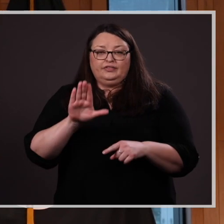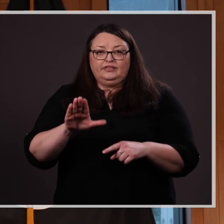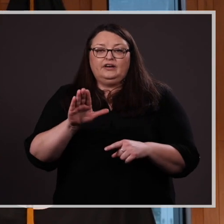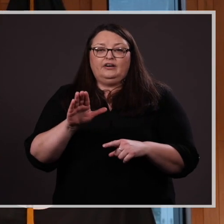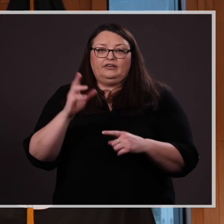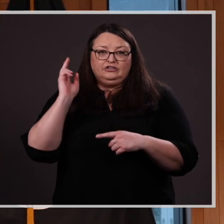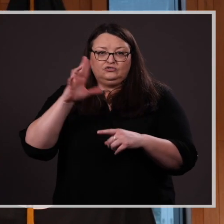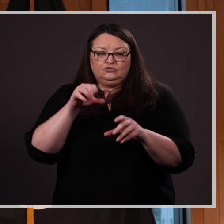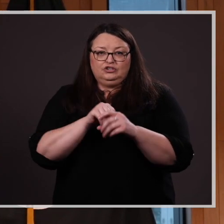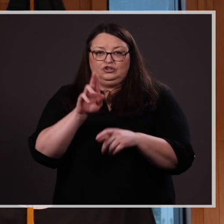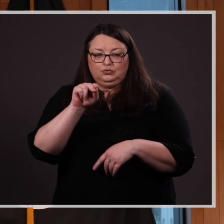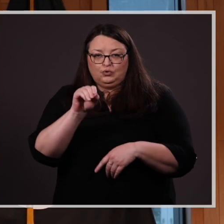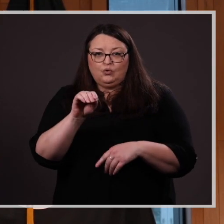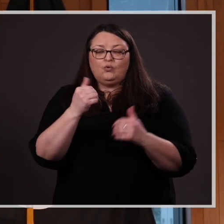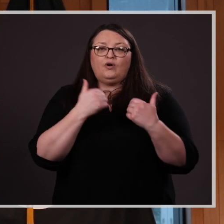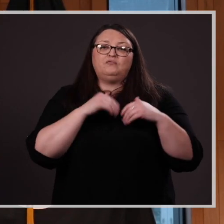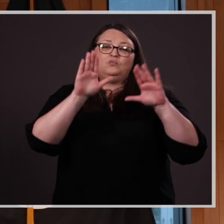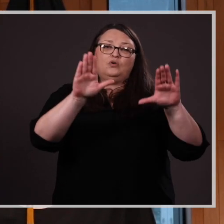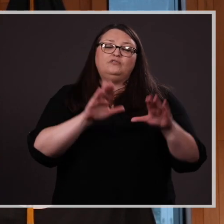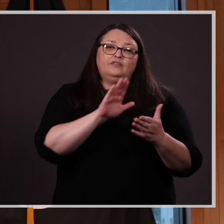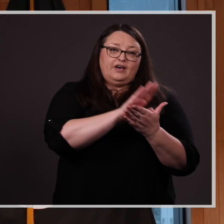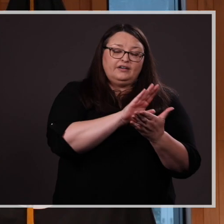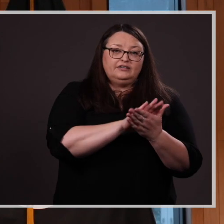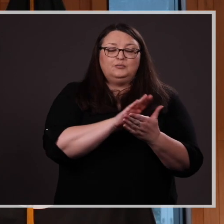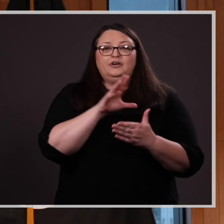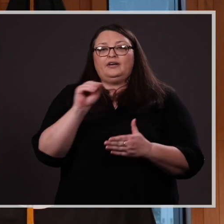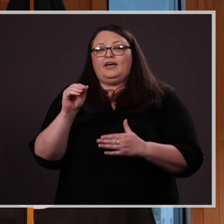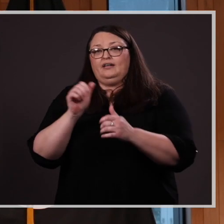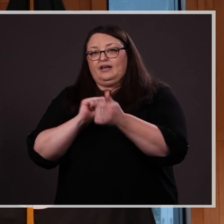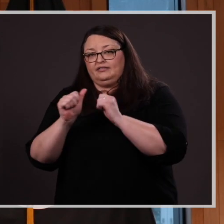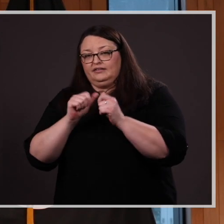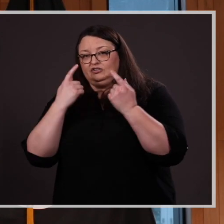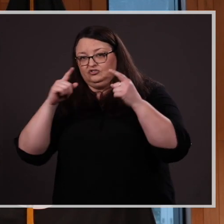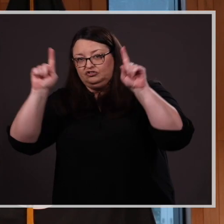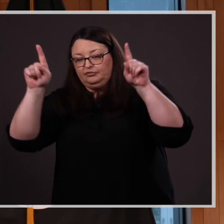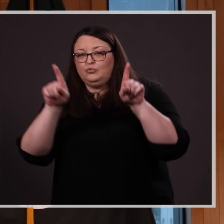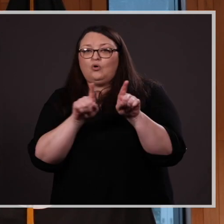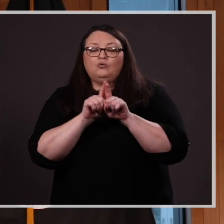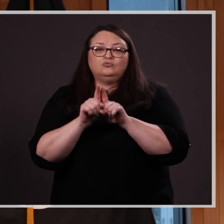and athletic achievement, as well as made significant contributions to the university